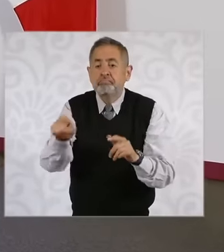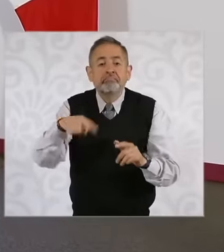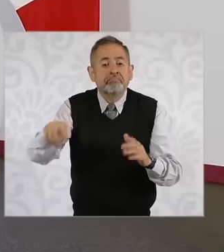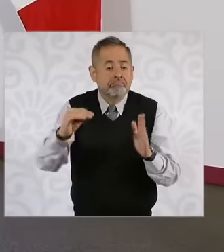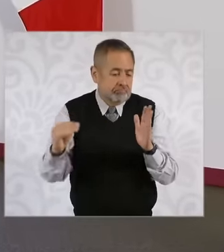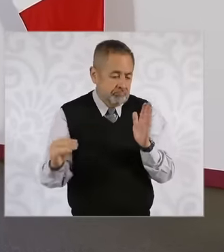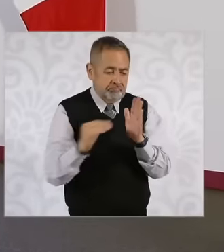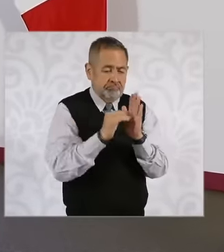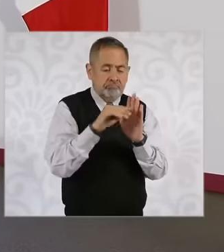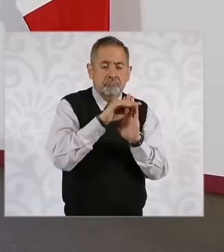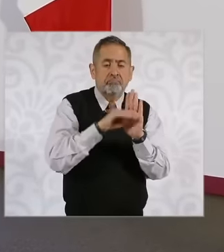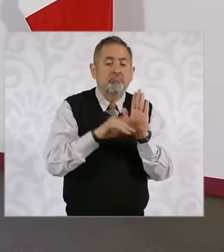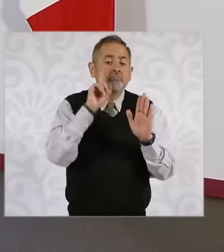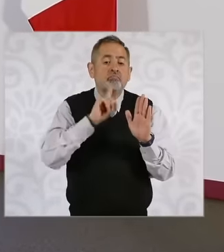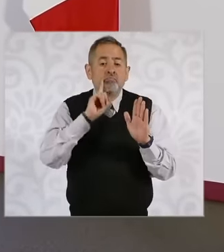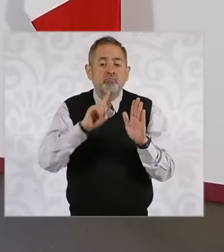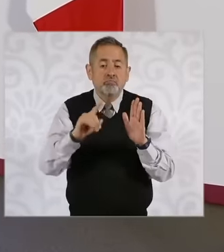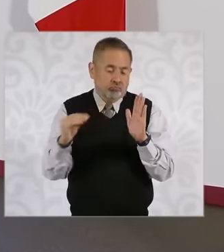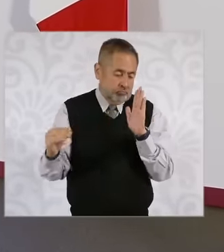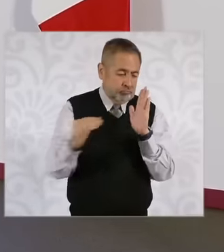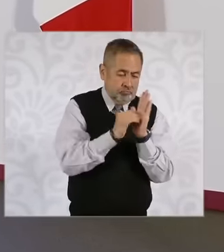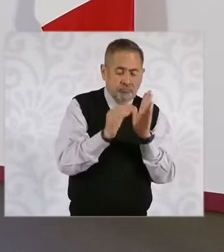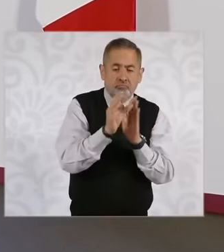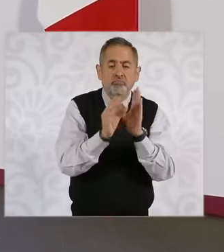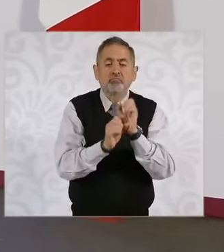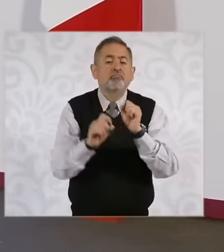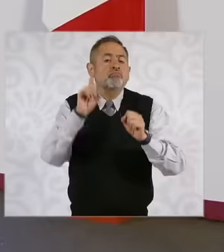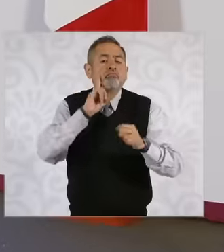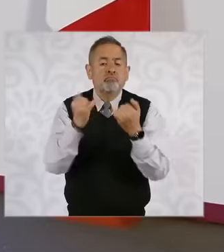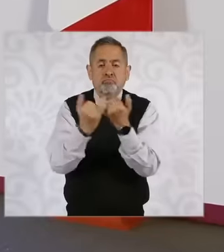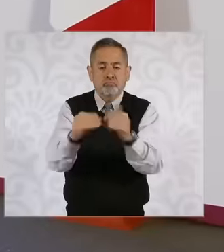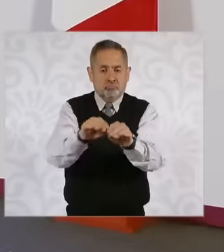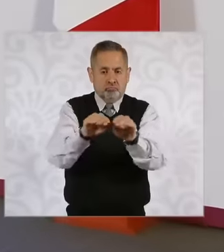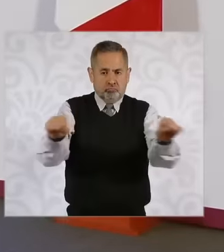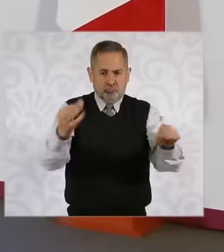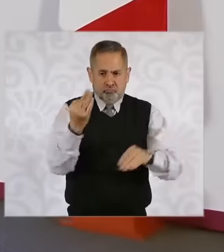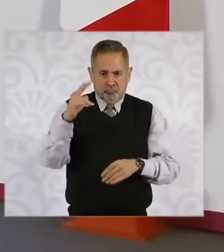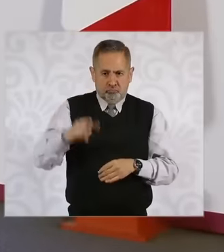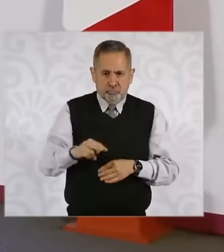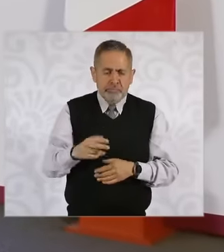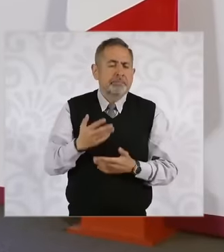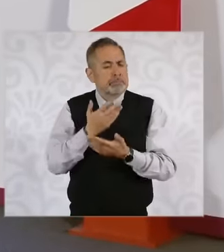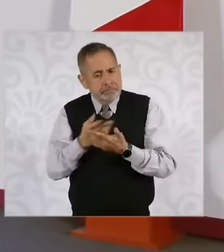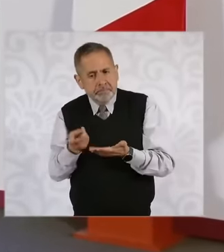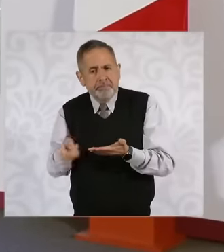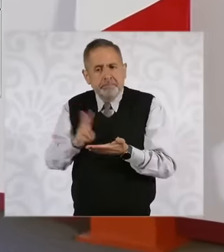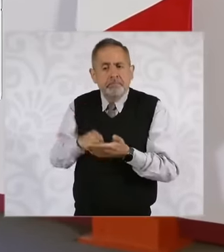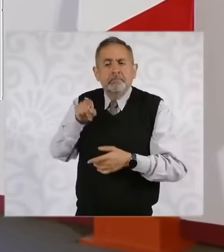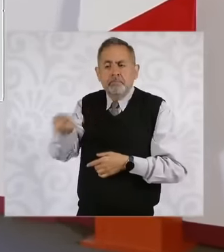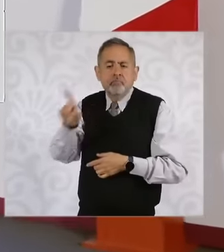the right to substantive equality remains in the Constitution and in addition she has a program and the booklet